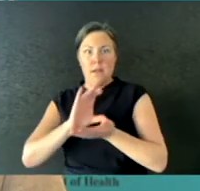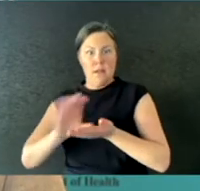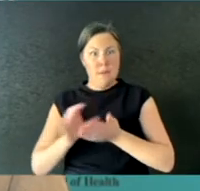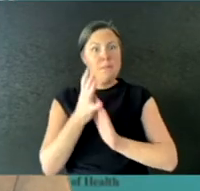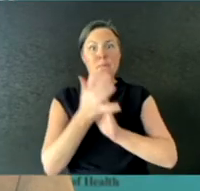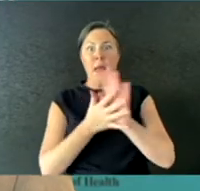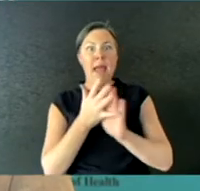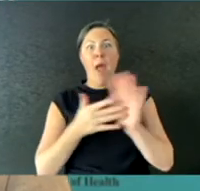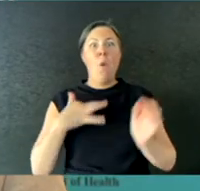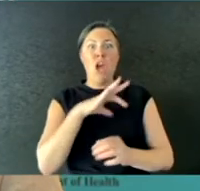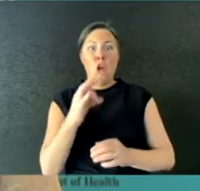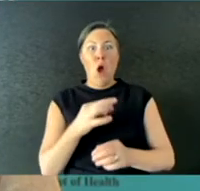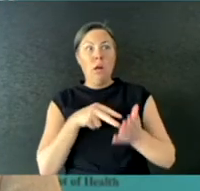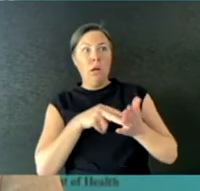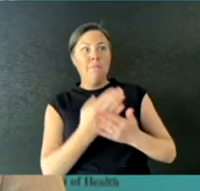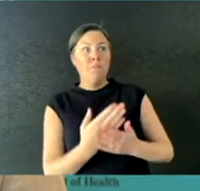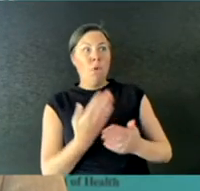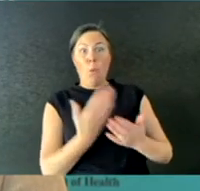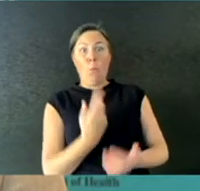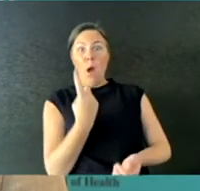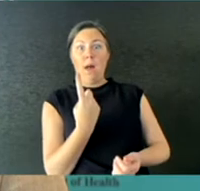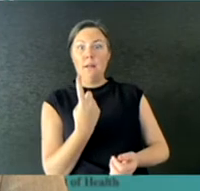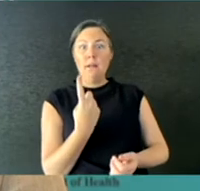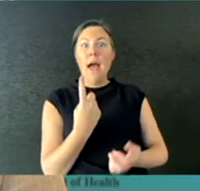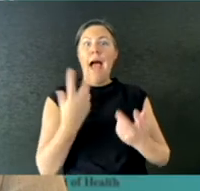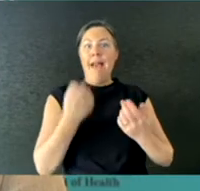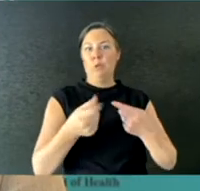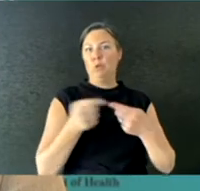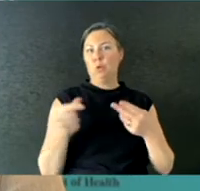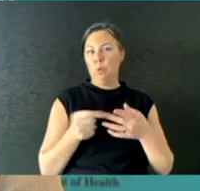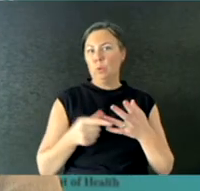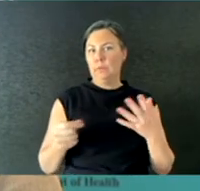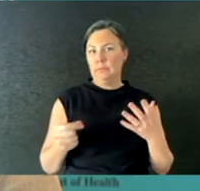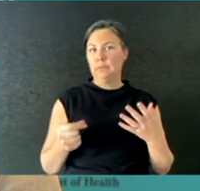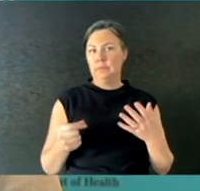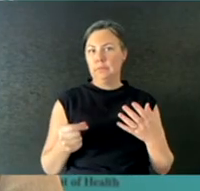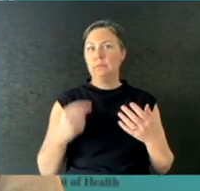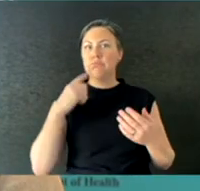Australia has, at its disposal, and also a recognition that COVID-19 vaccine technology